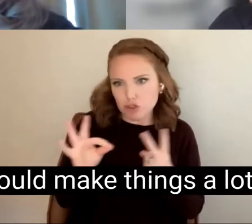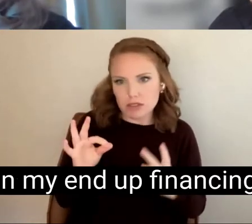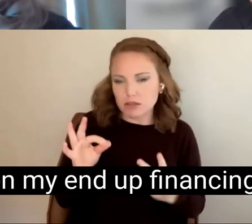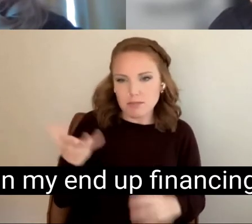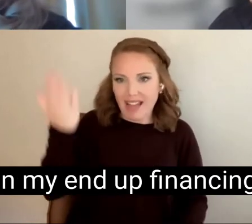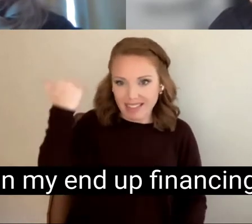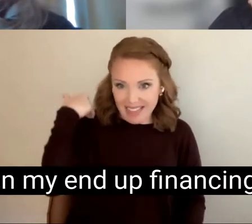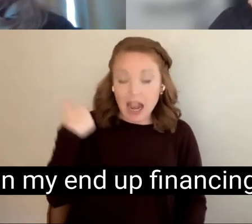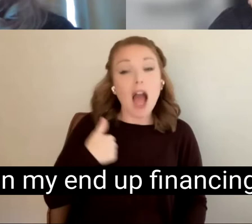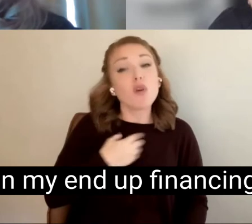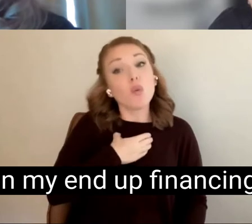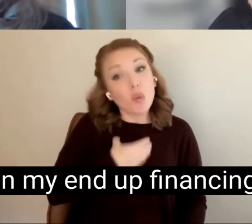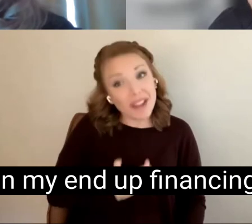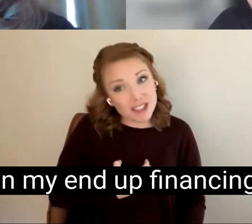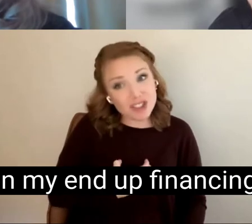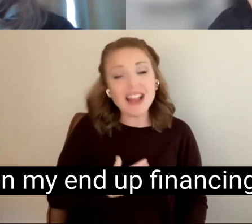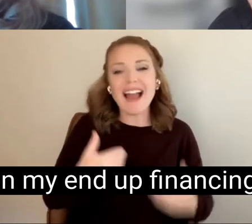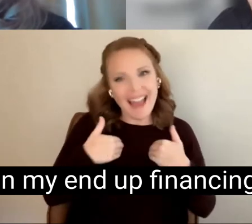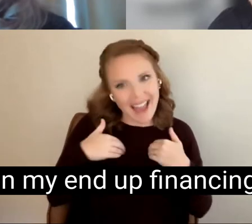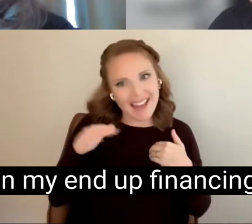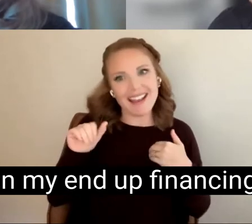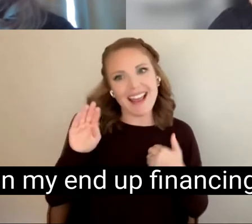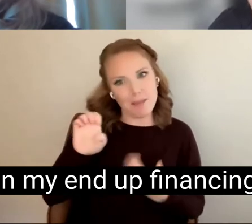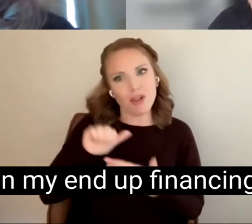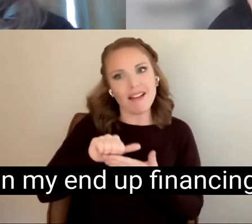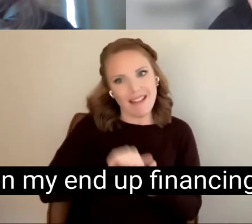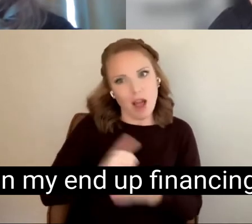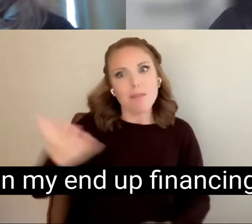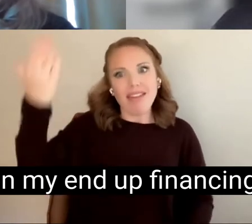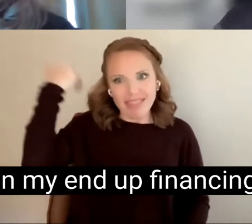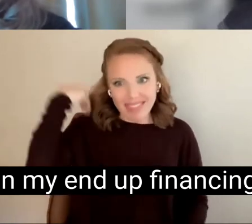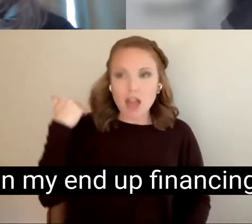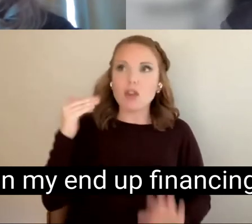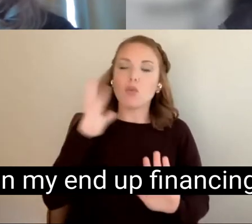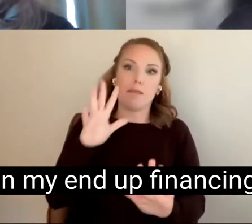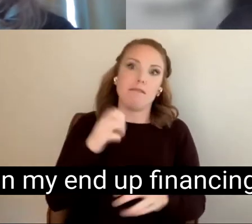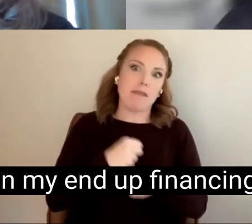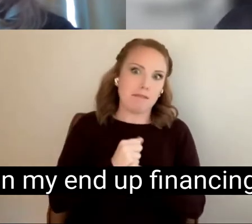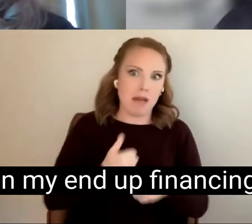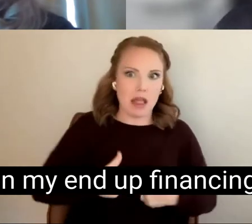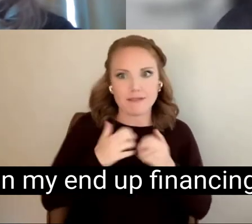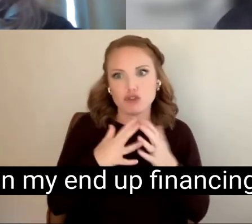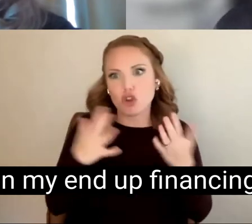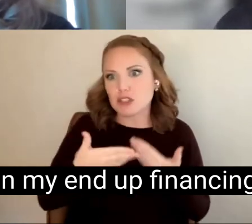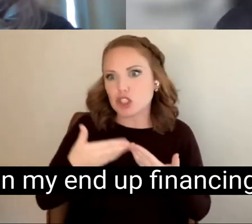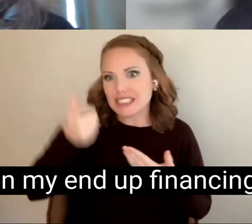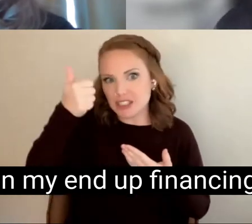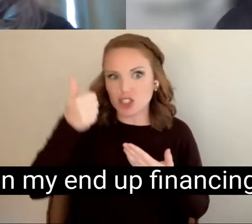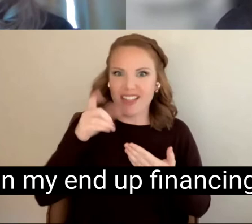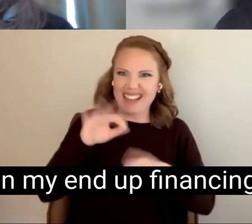especially on my end up financing something